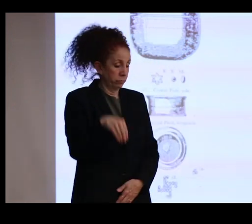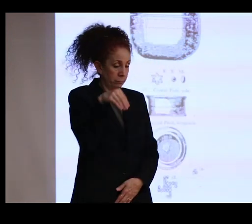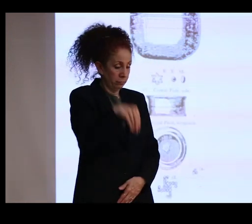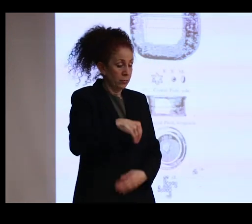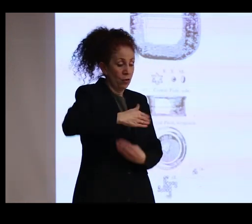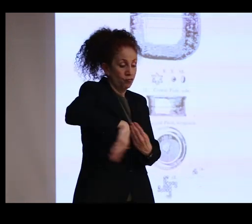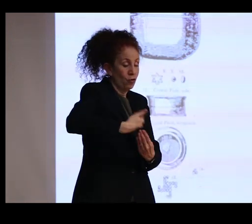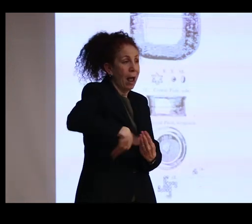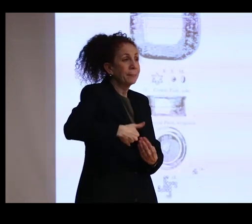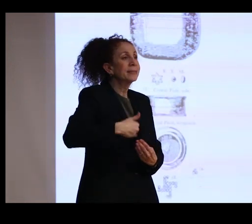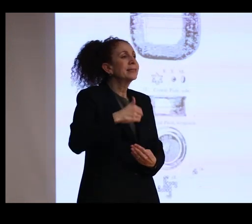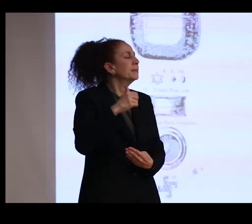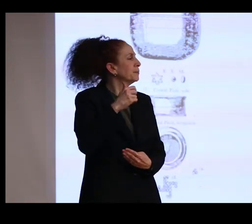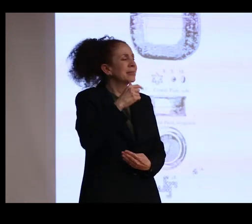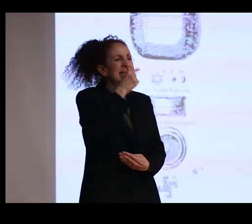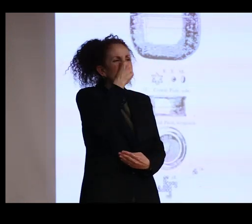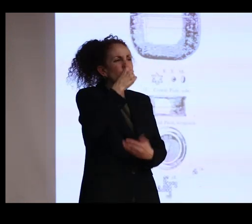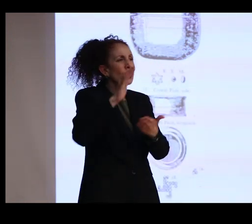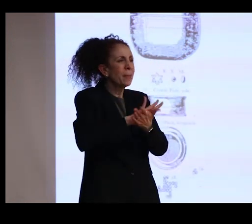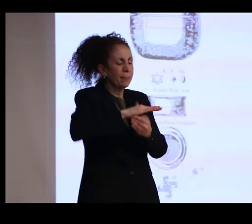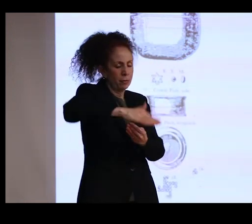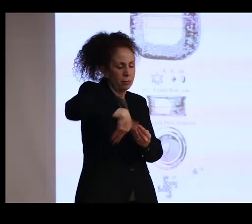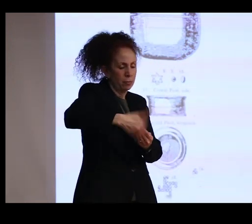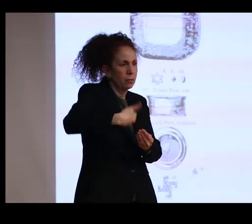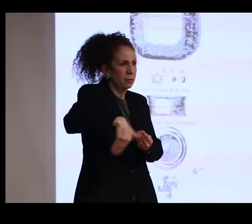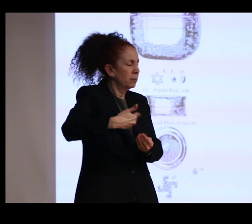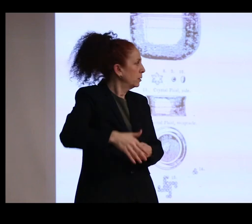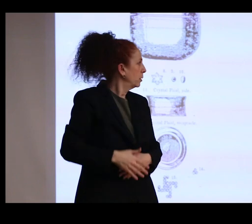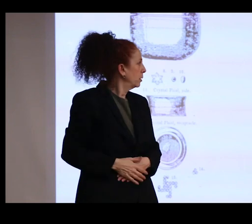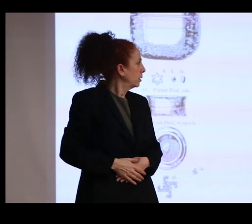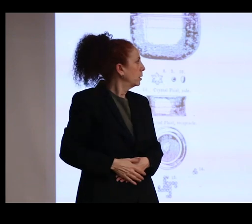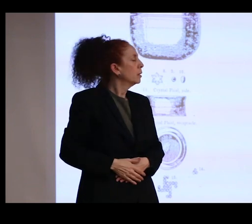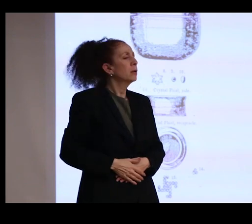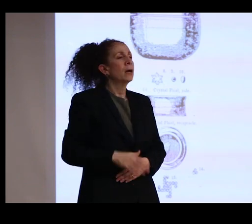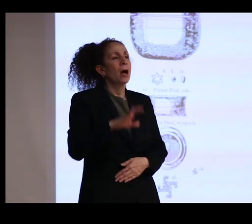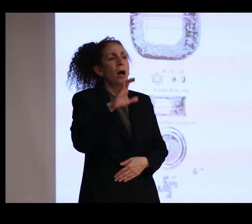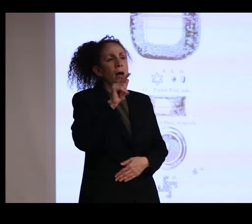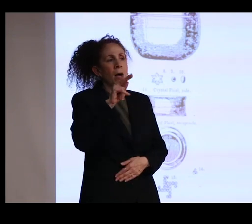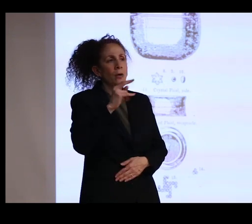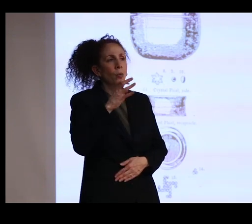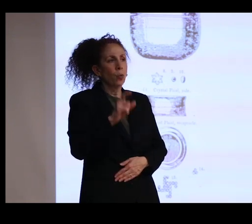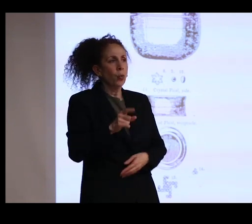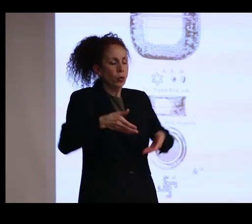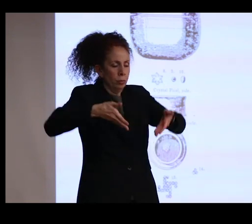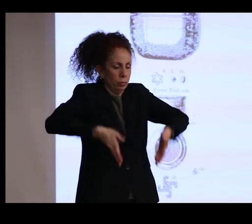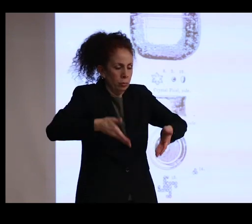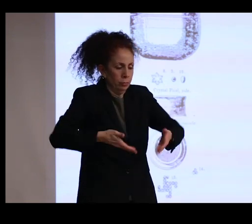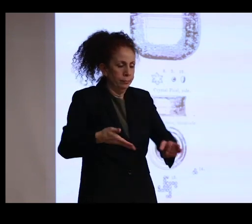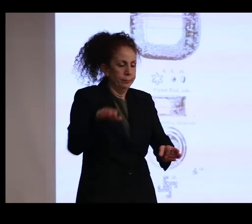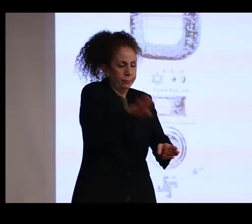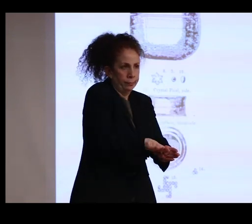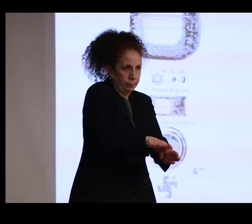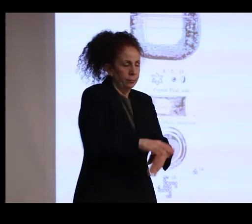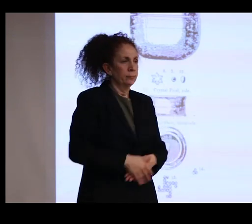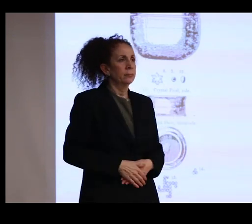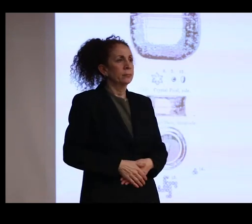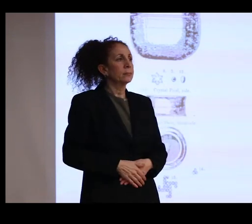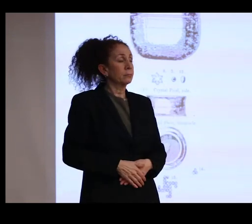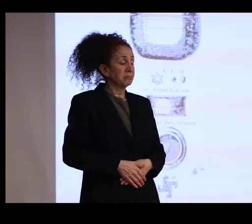which itself was packed in a strong double box lined with cotton wool and ensured for 2,000 rupees. Pretty big sum.